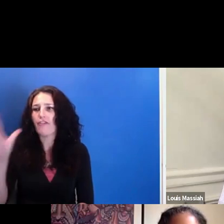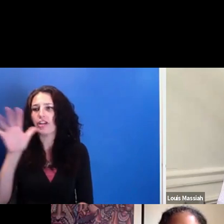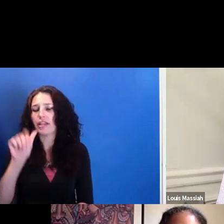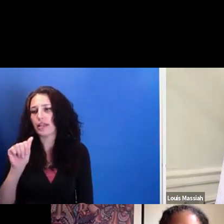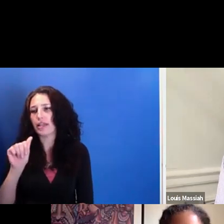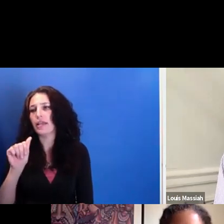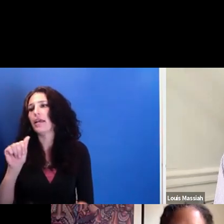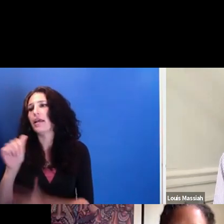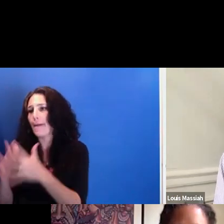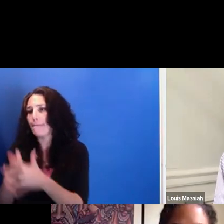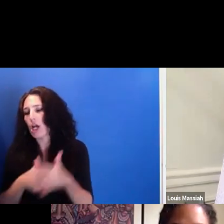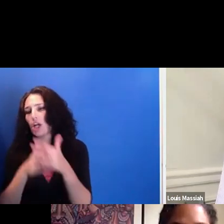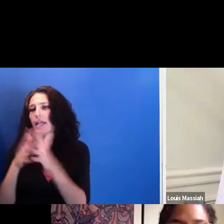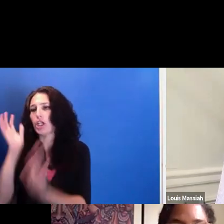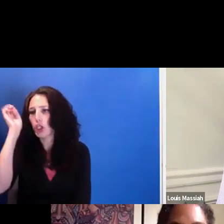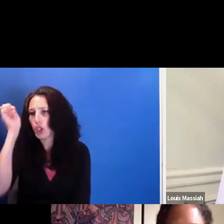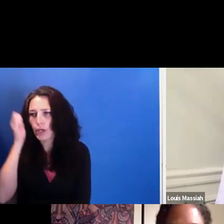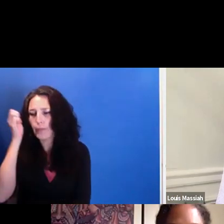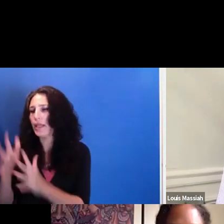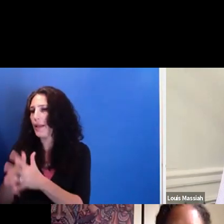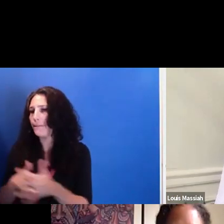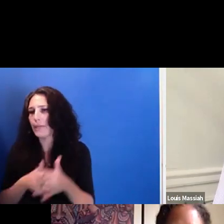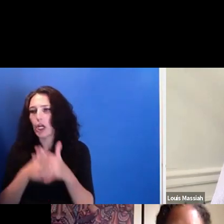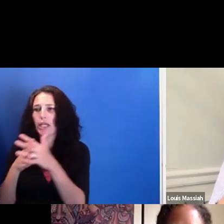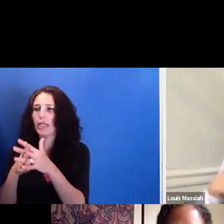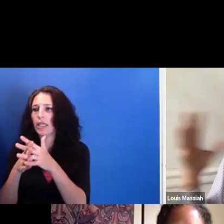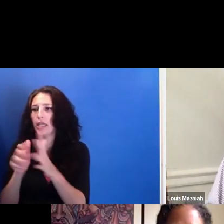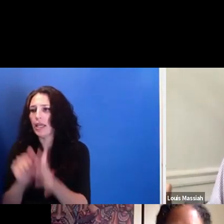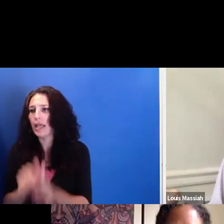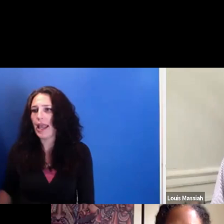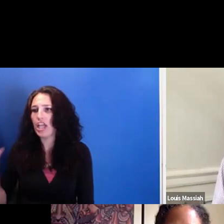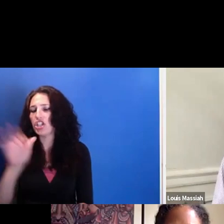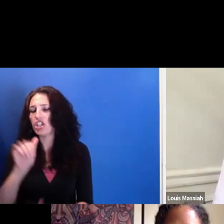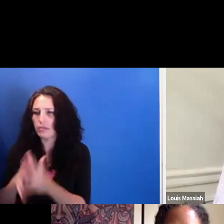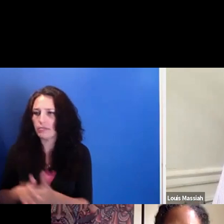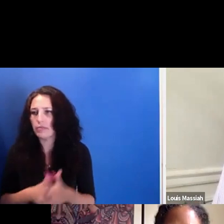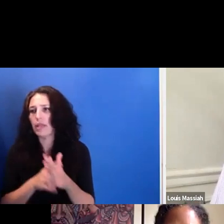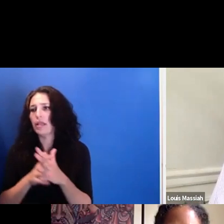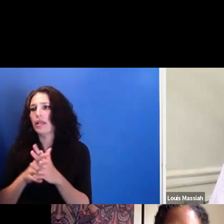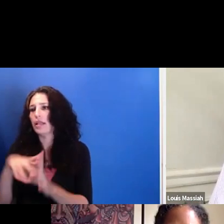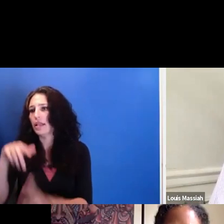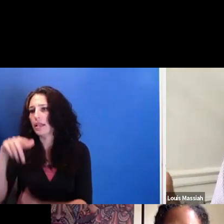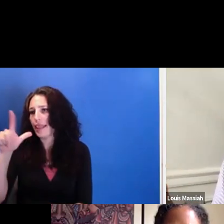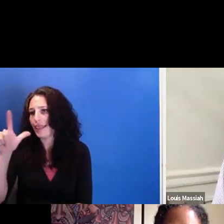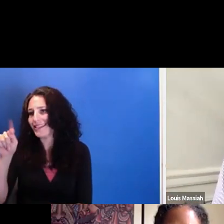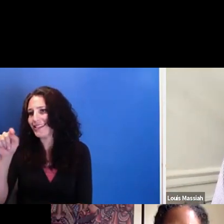Asian-American, Latino, Indigenous communities. And we have worked with all.